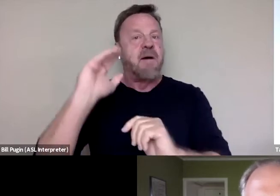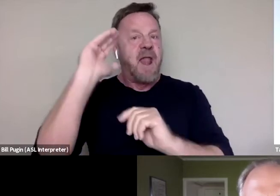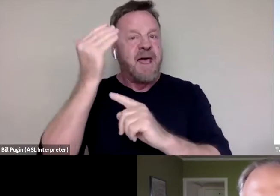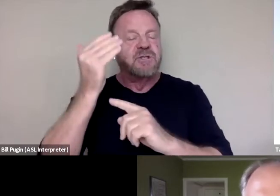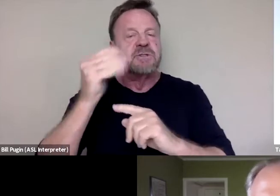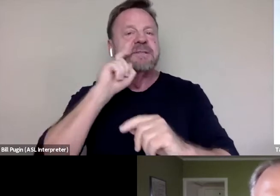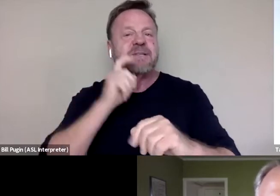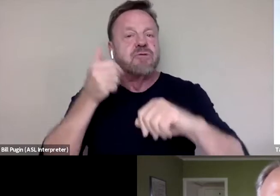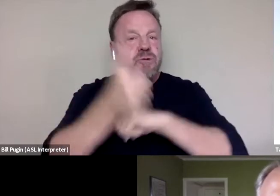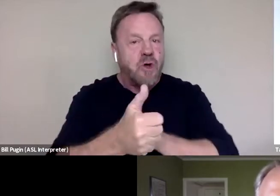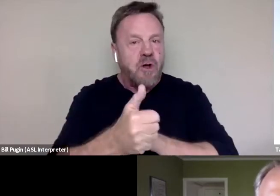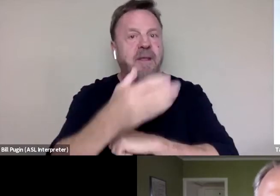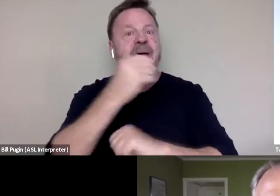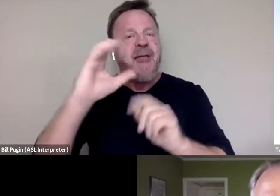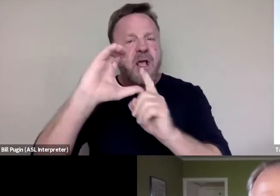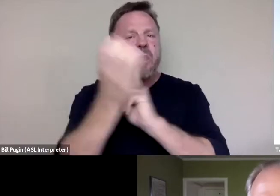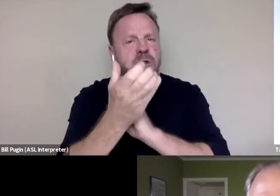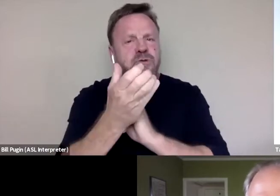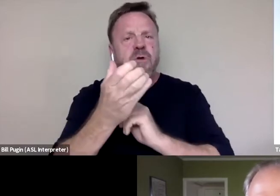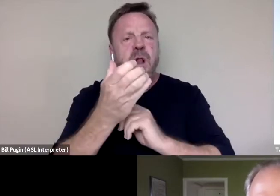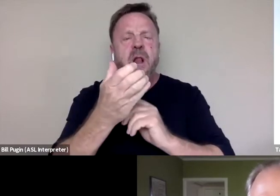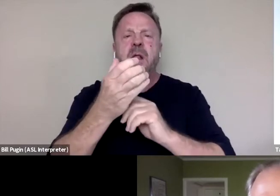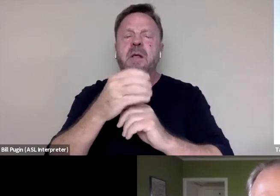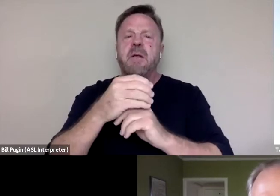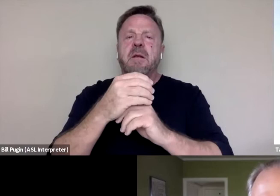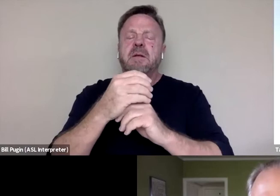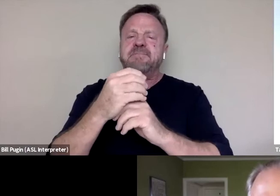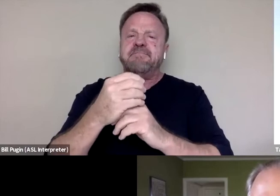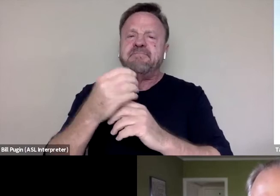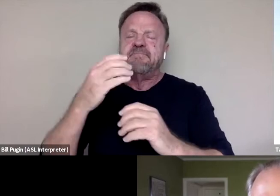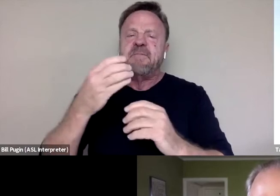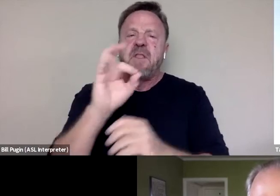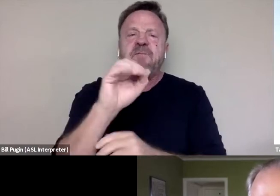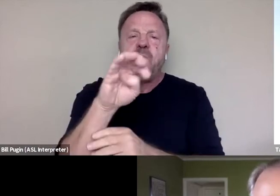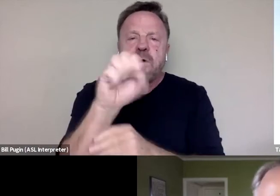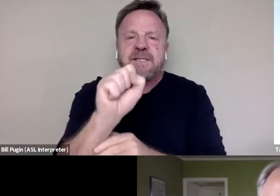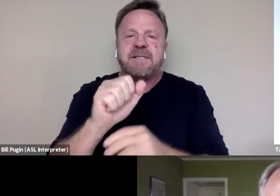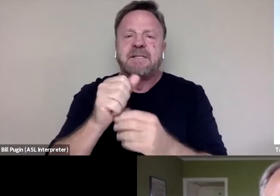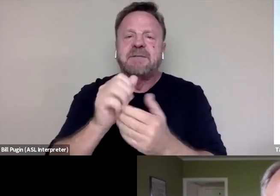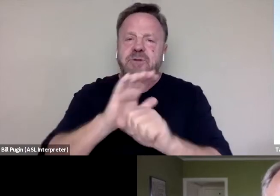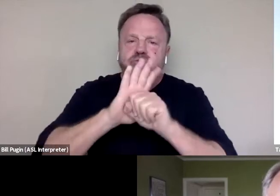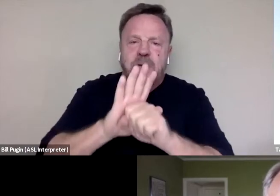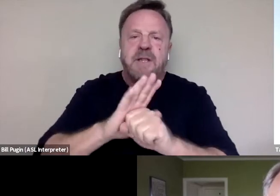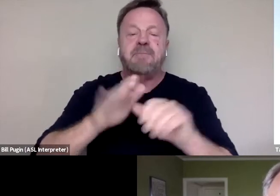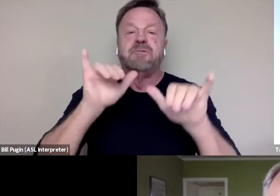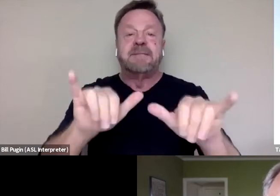as well as the cultural forces that pressure them to remain silent. So Kirby,